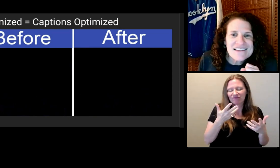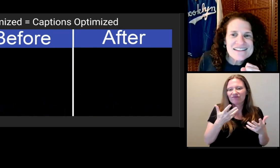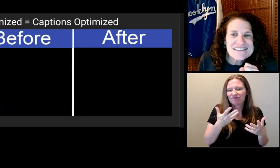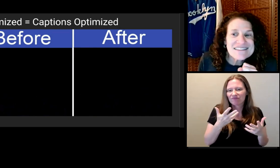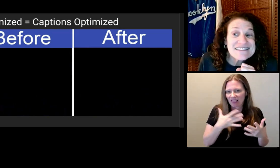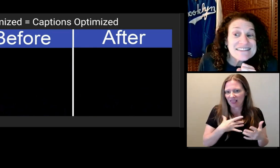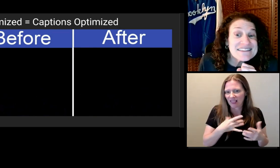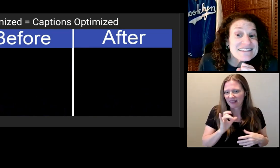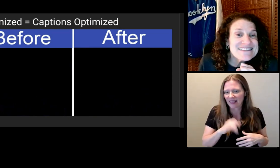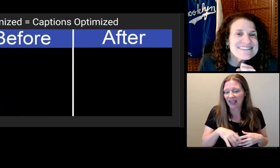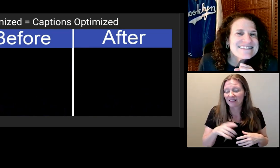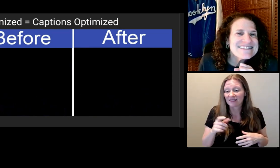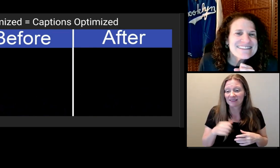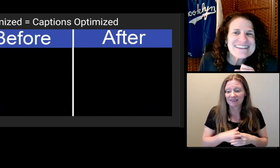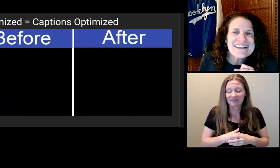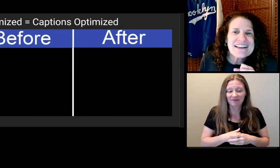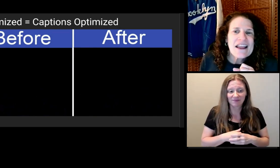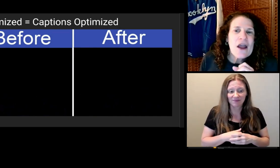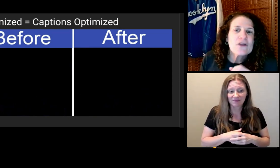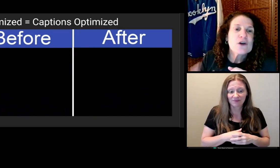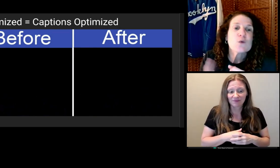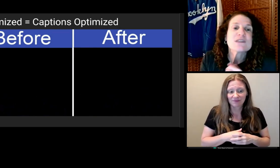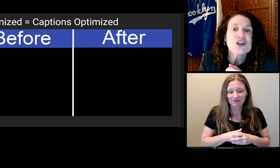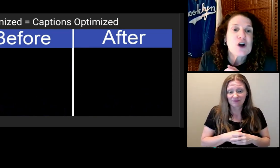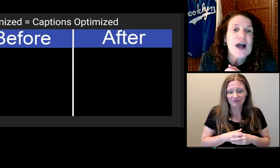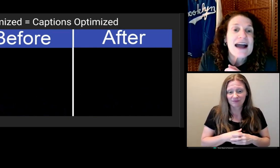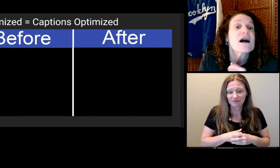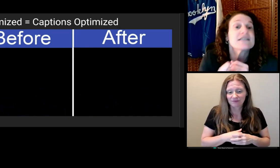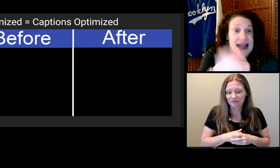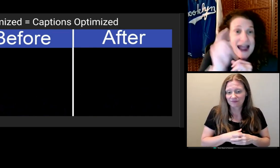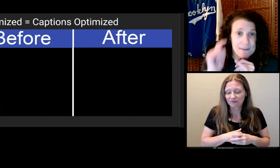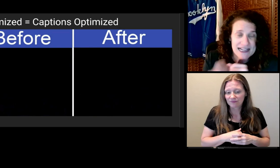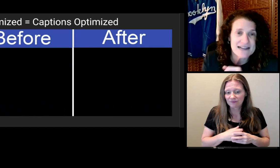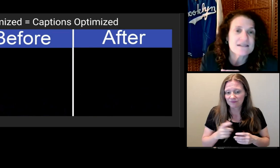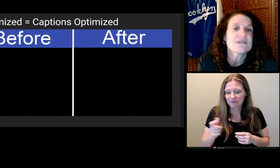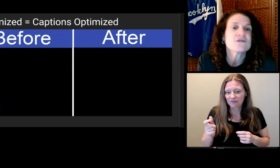Parsing into sentences helps.